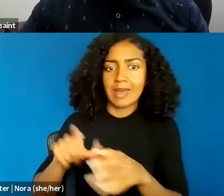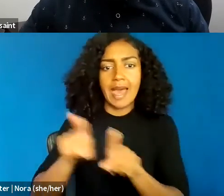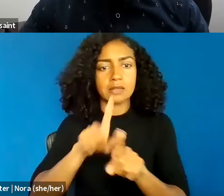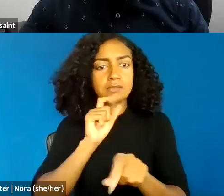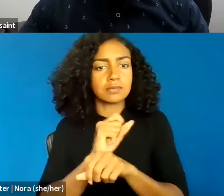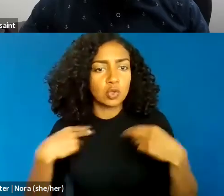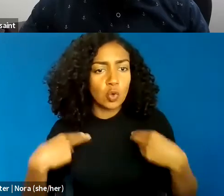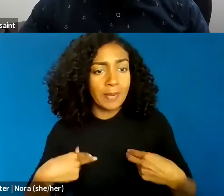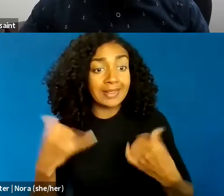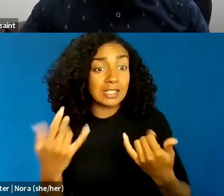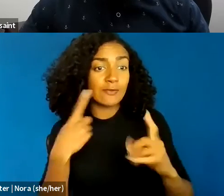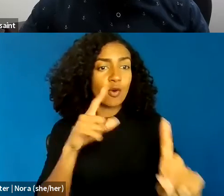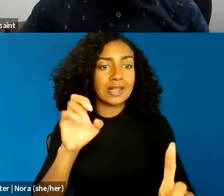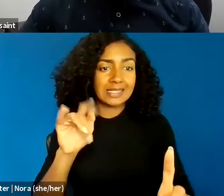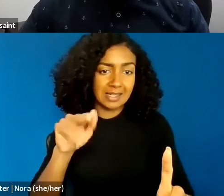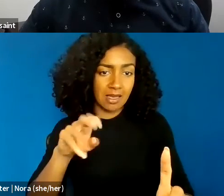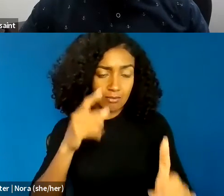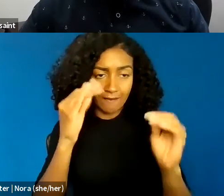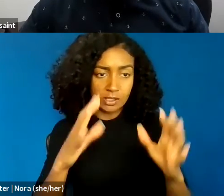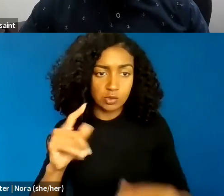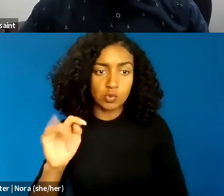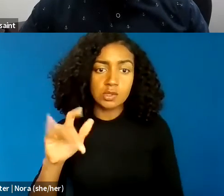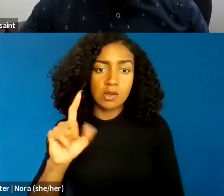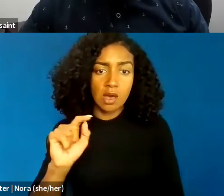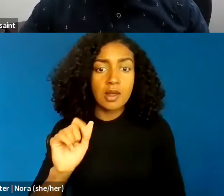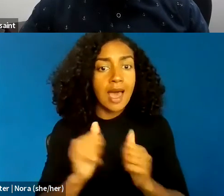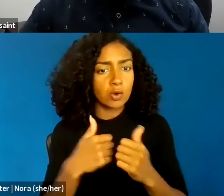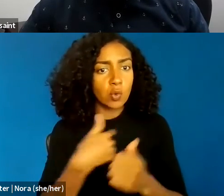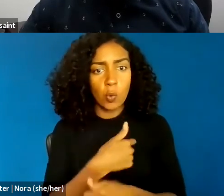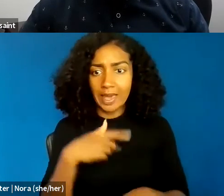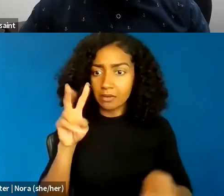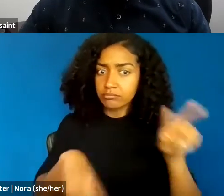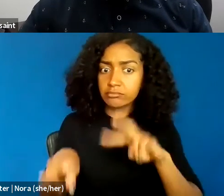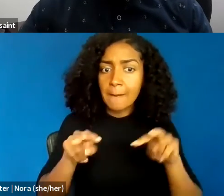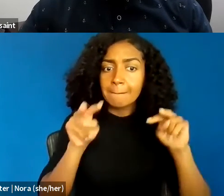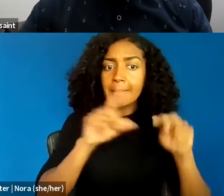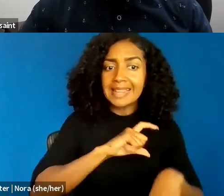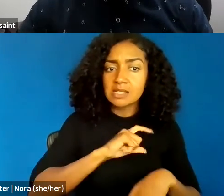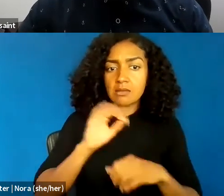at police interactions with Black people without using respectability politics? And what does that conversation look like?